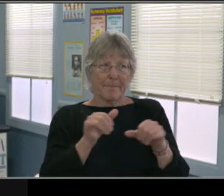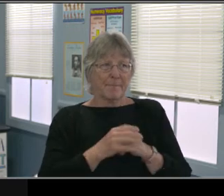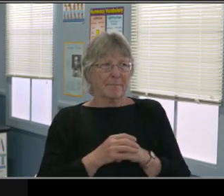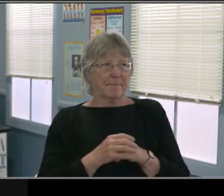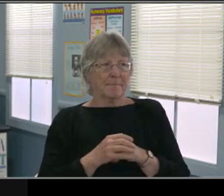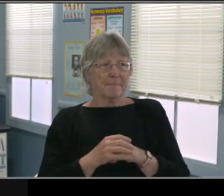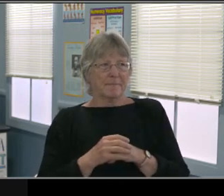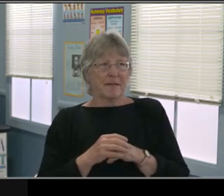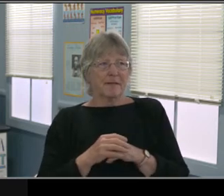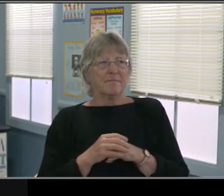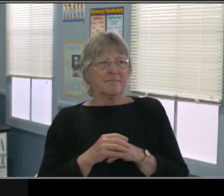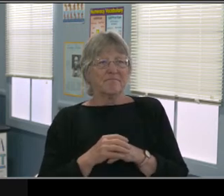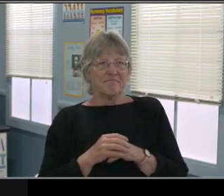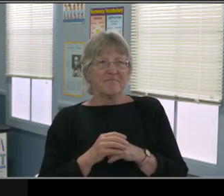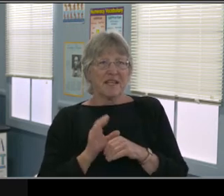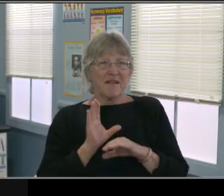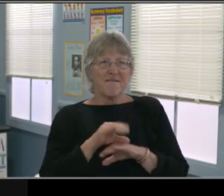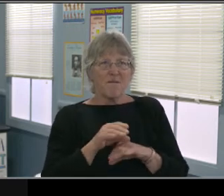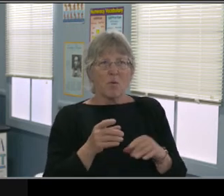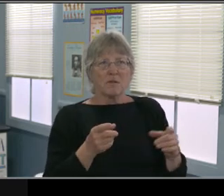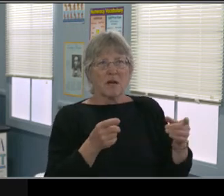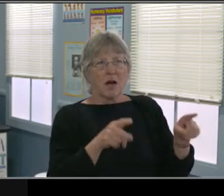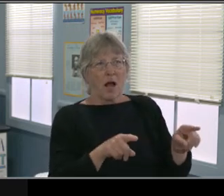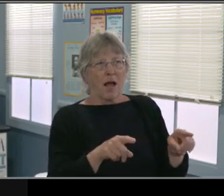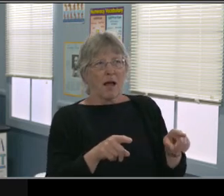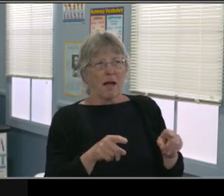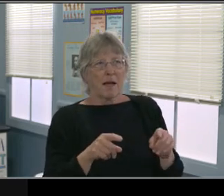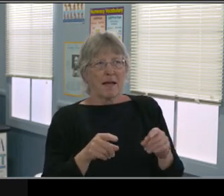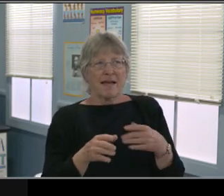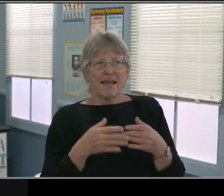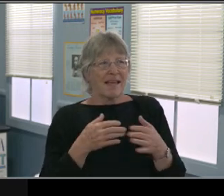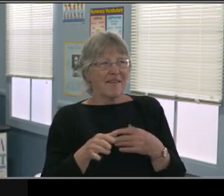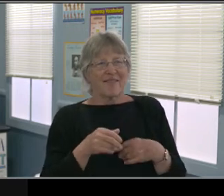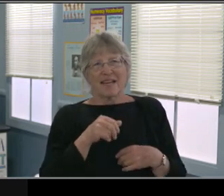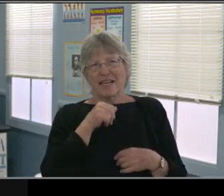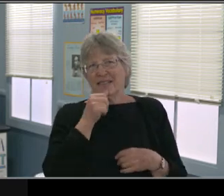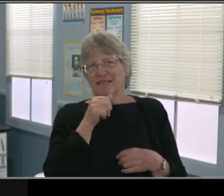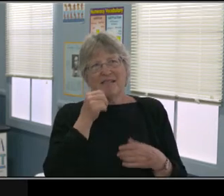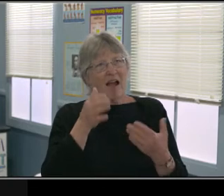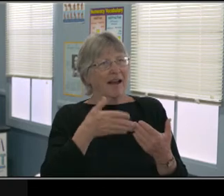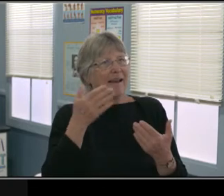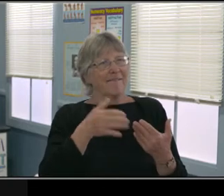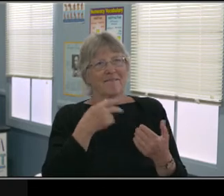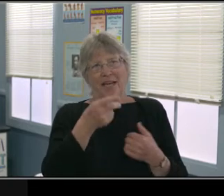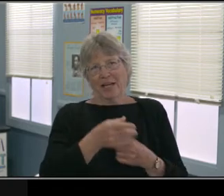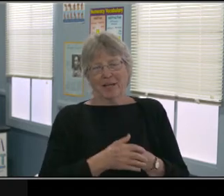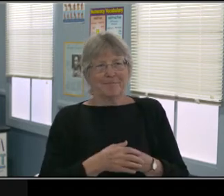And it's again, less stressful learning environment. Its a conducive learning environment.